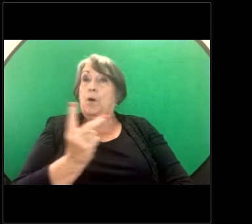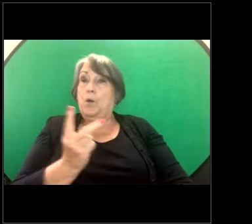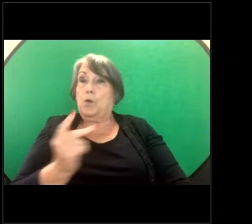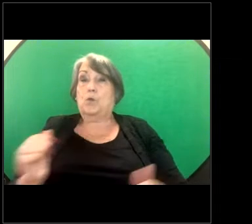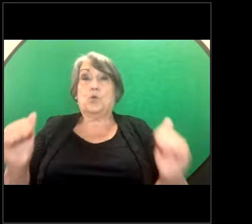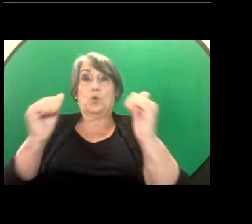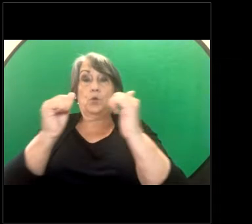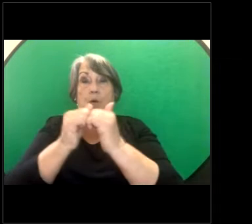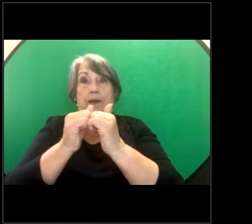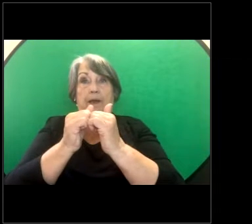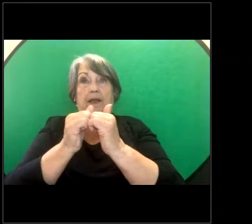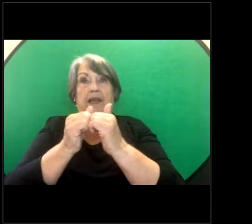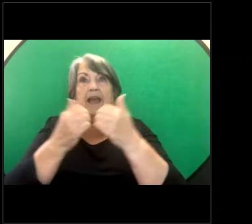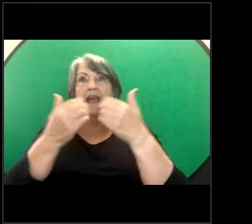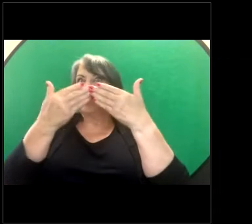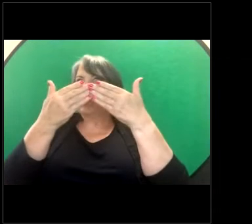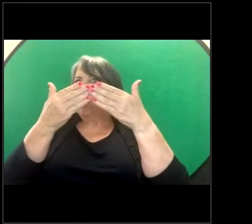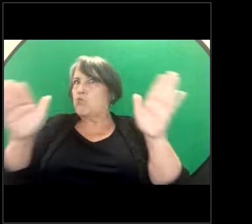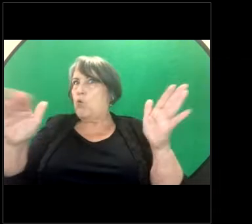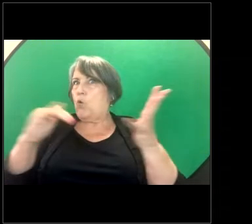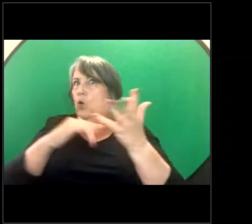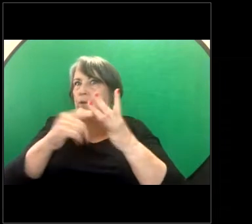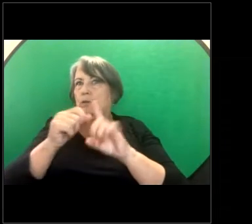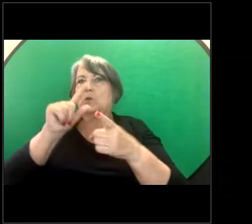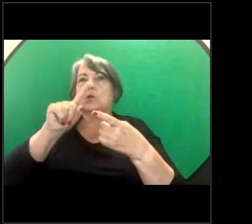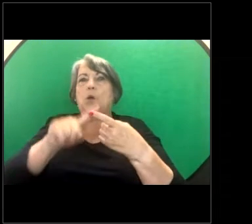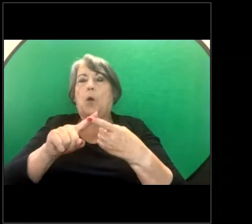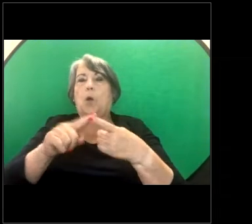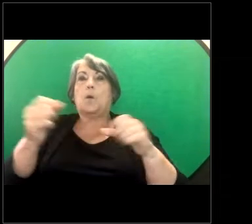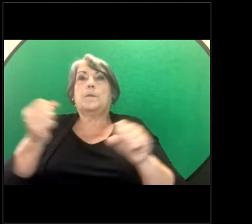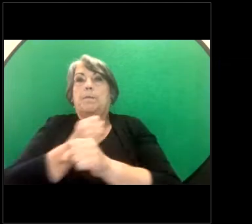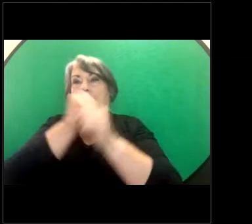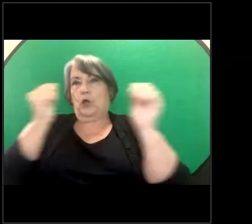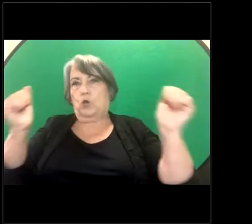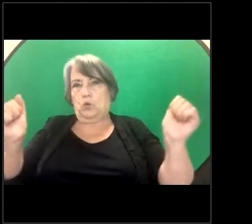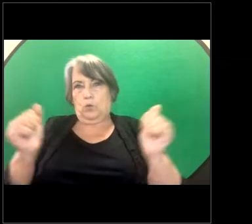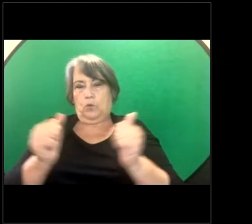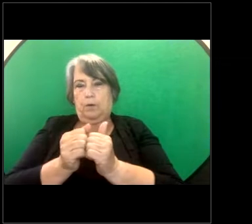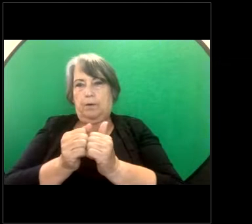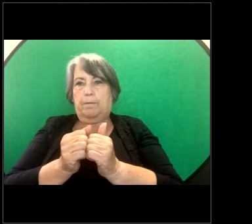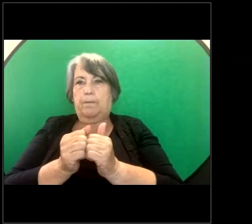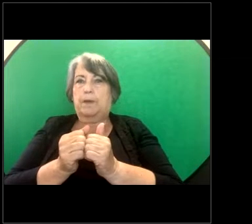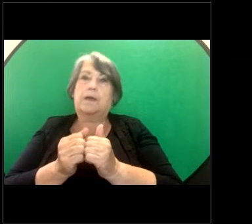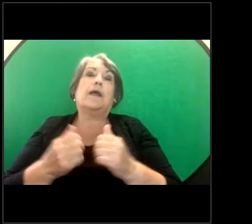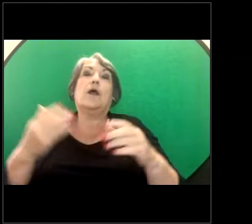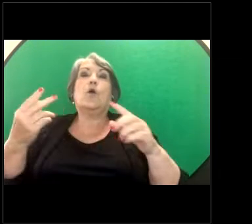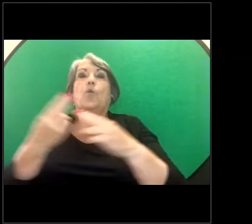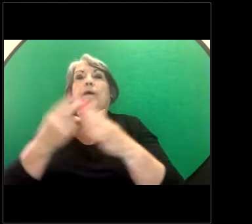a very broad scope to make an agreement to agree to a range of different outcomes. Some common